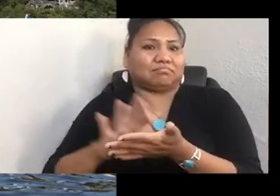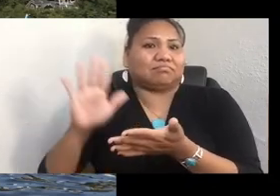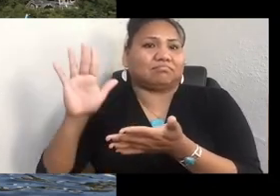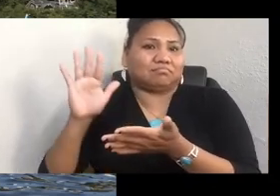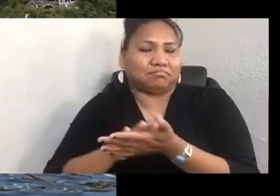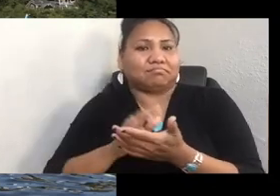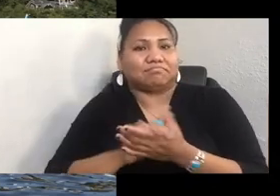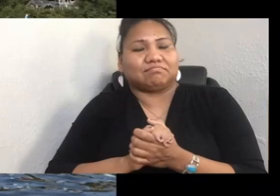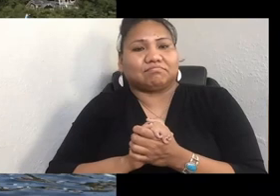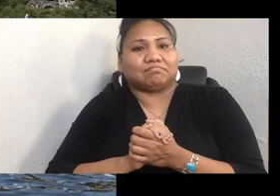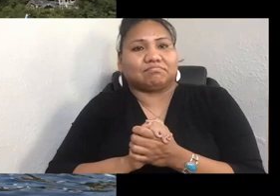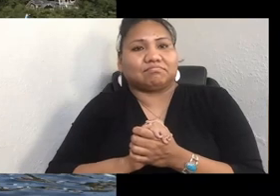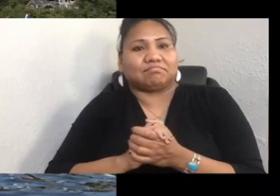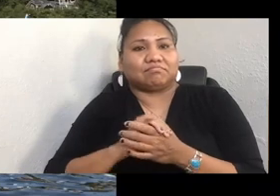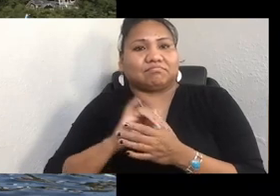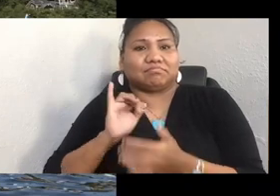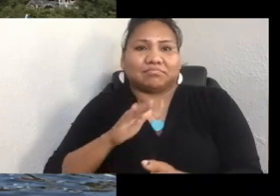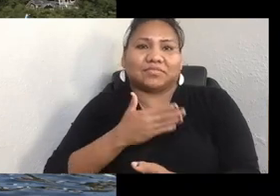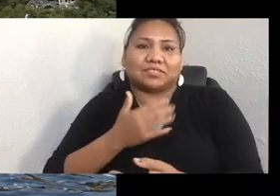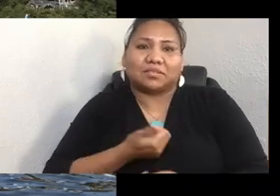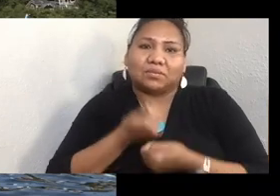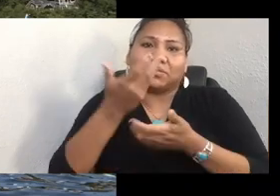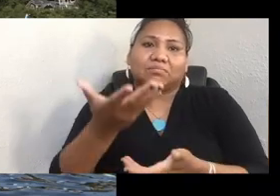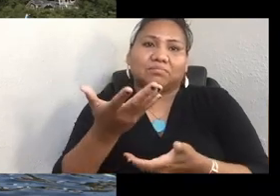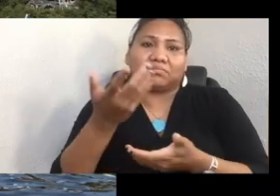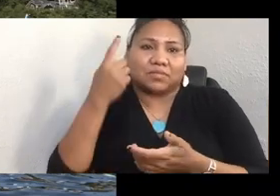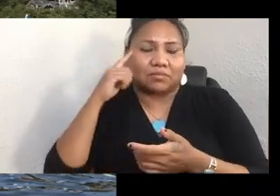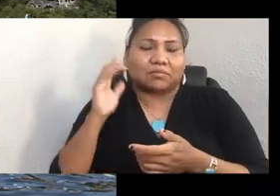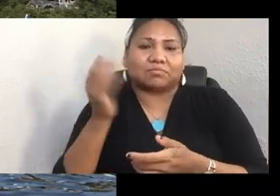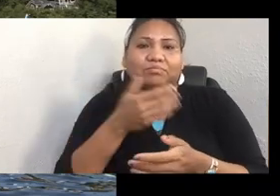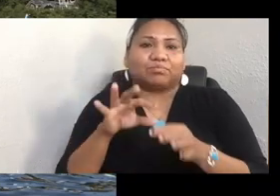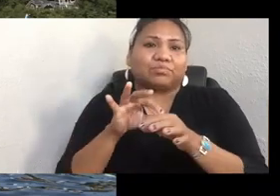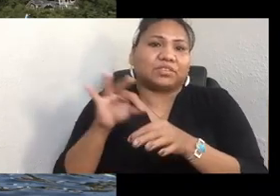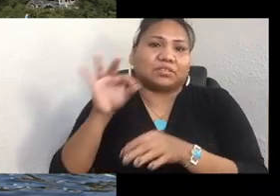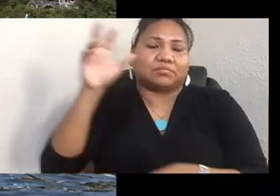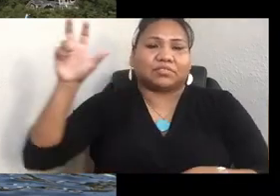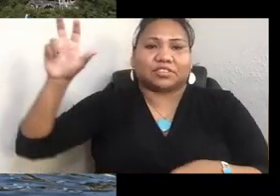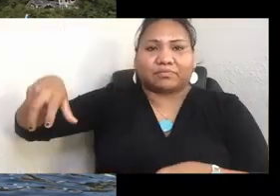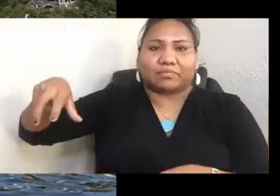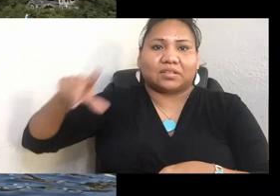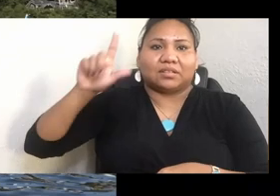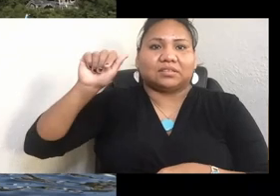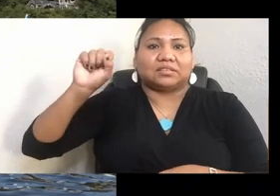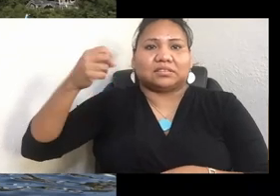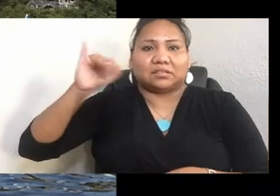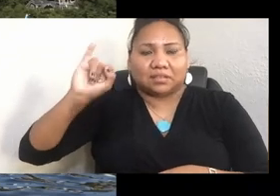That song is for the spirit of Chief Leschi. They told me it was to acknowledge that we hadn't